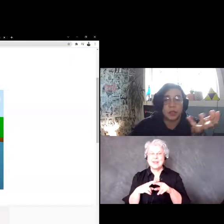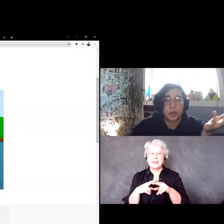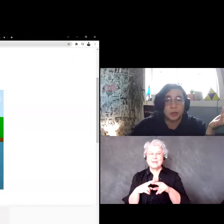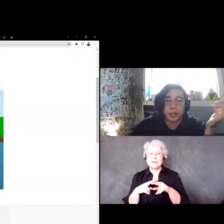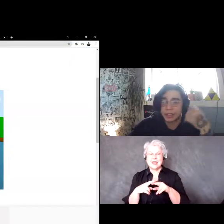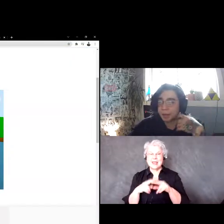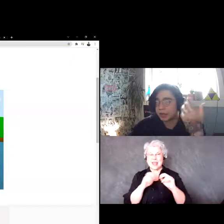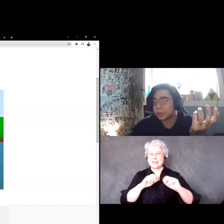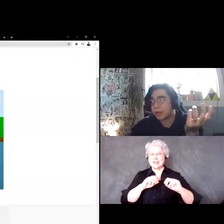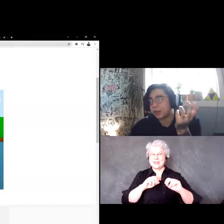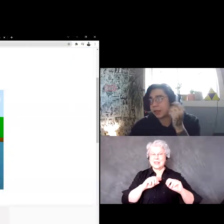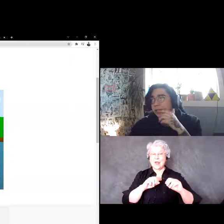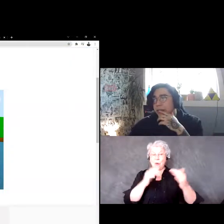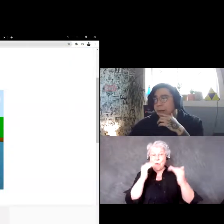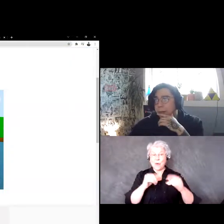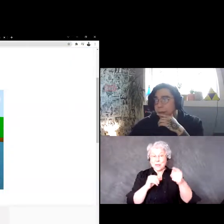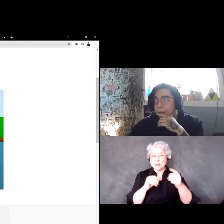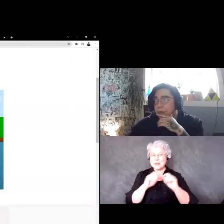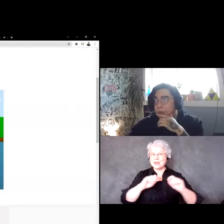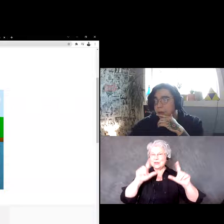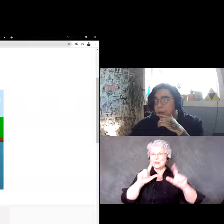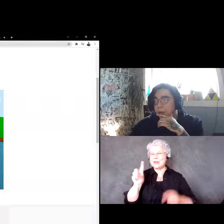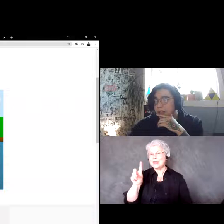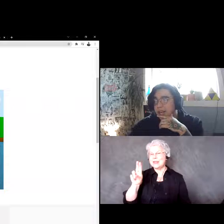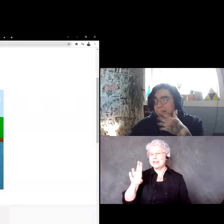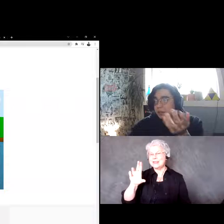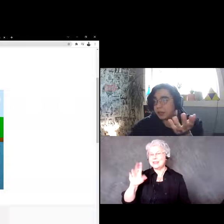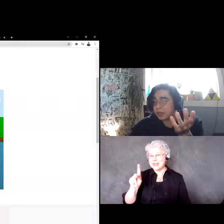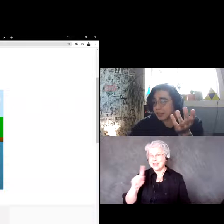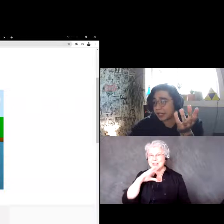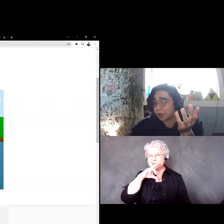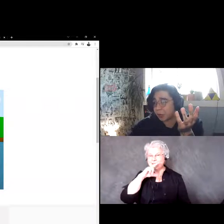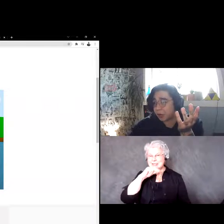duck race that picks the winner, so you can add the amount of ducks that you want,